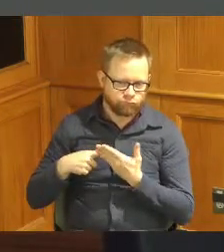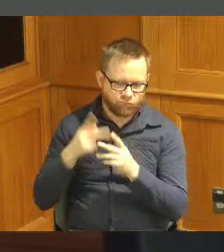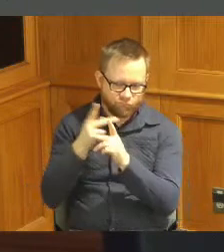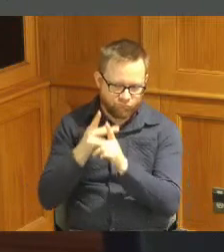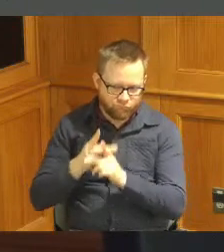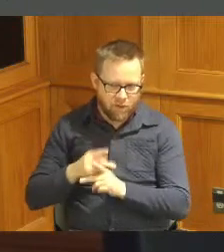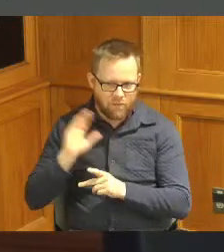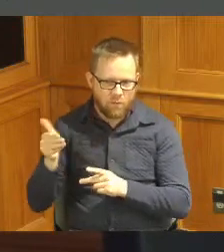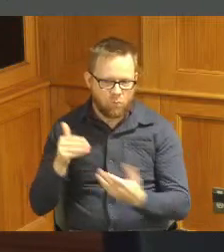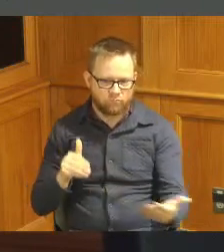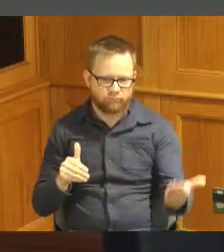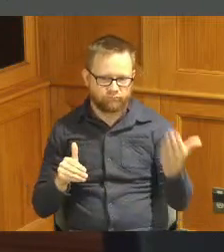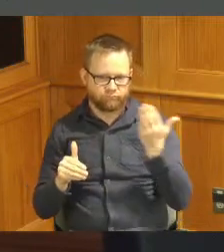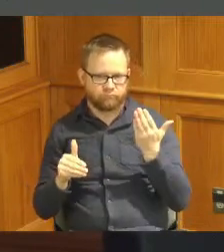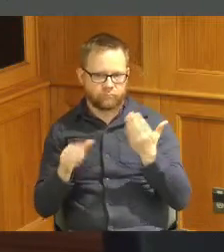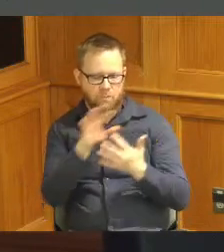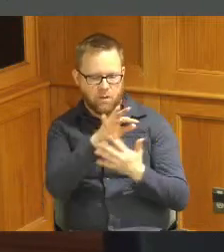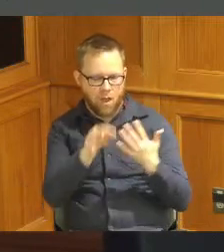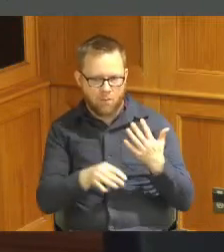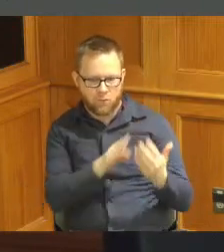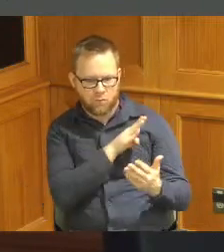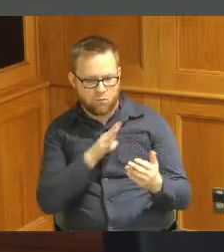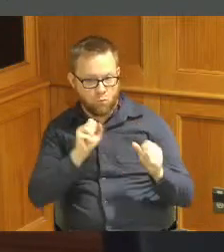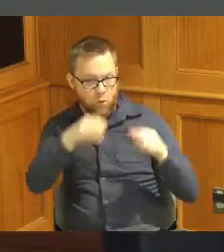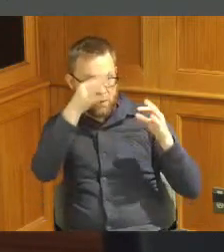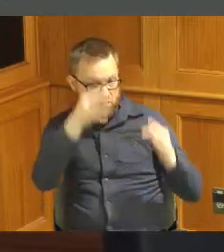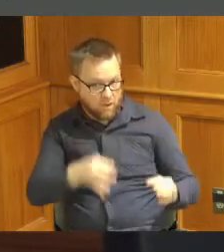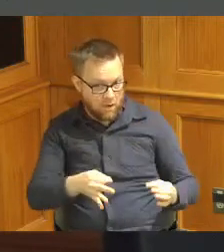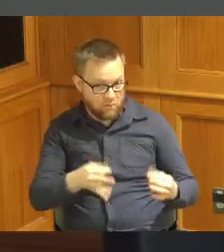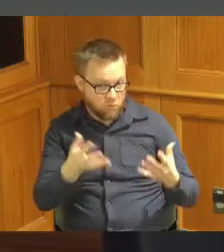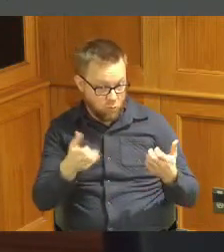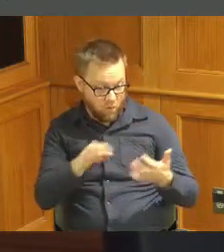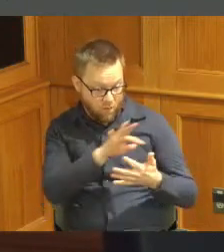with some options and see whether we want to pursue one of those paths or whether we want